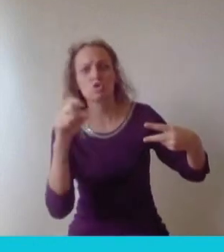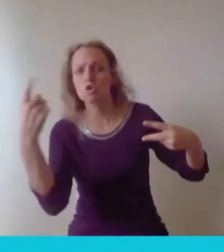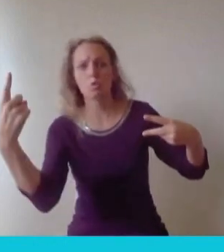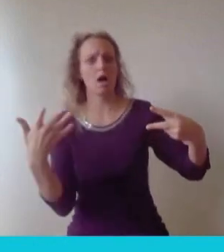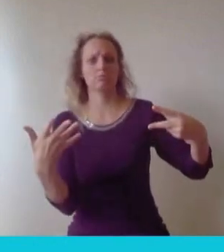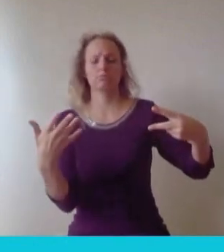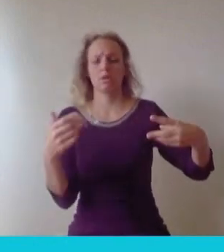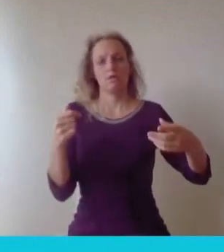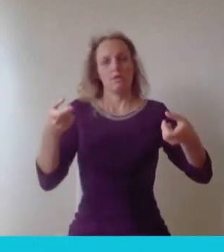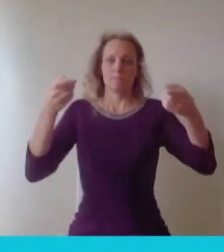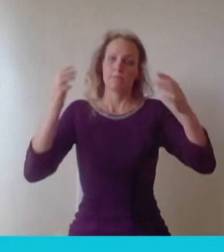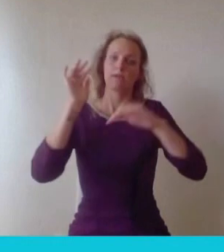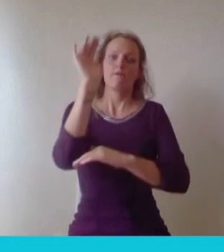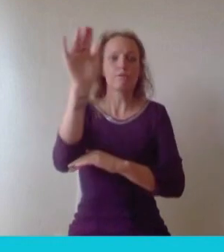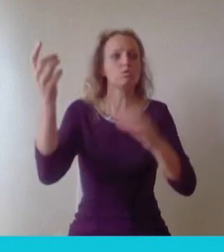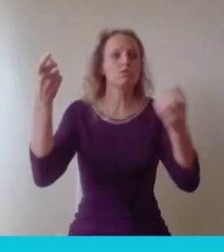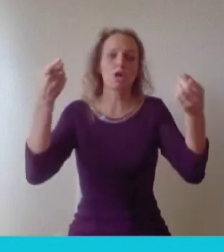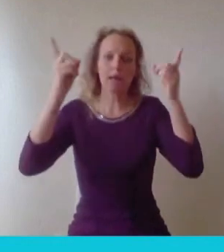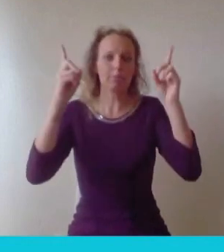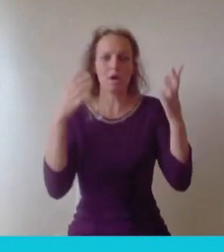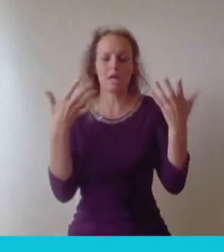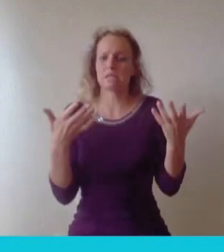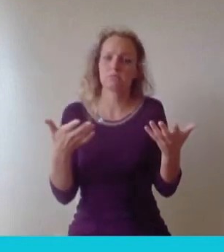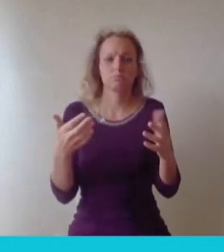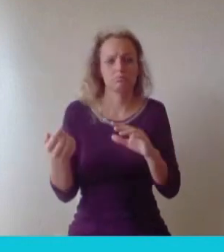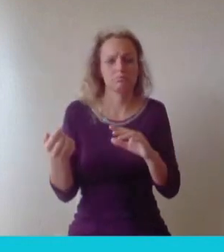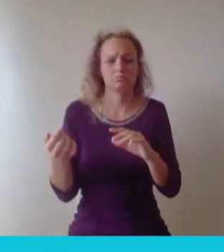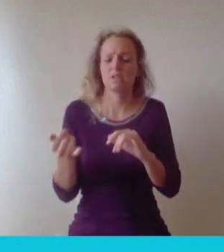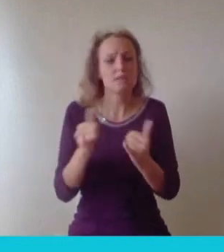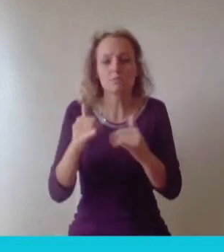for at the moment. I think that when employers are hiring